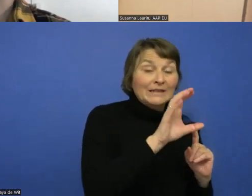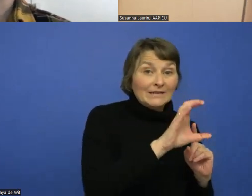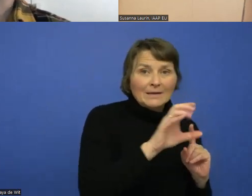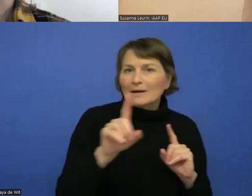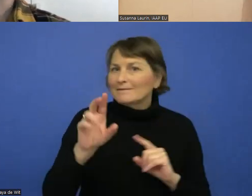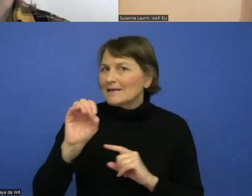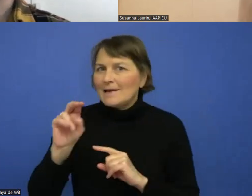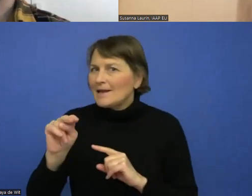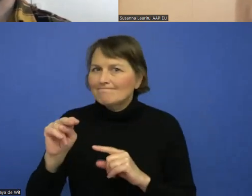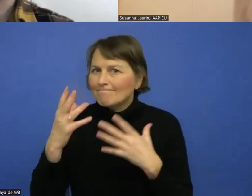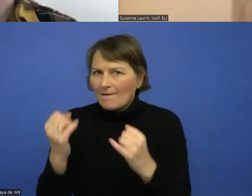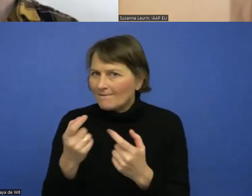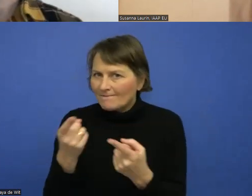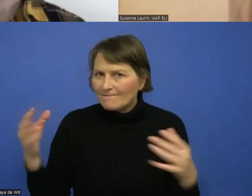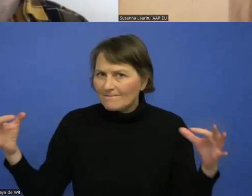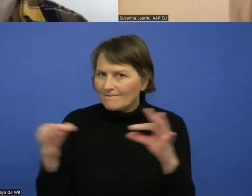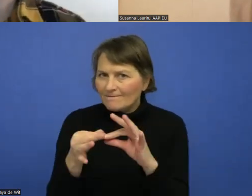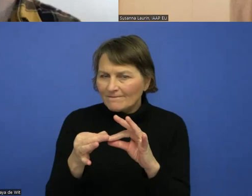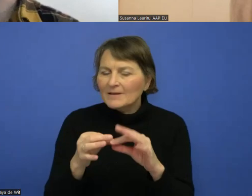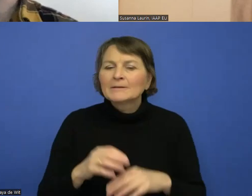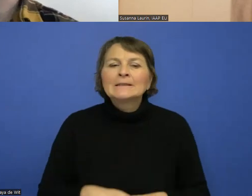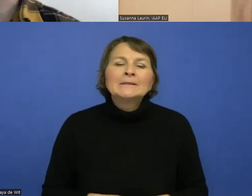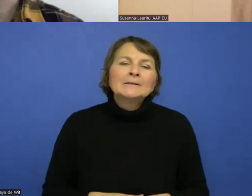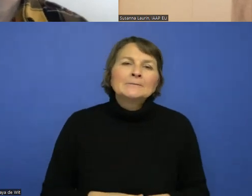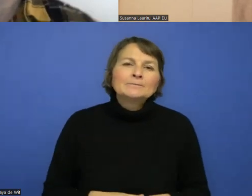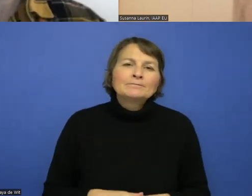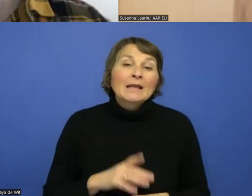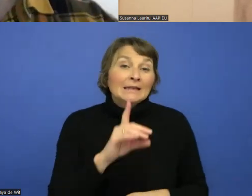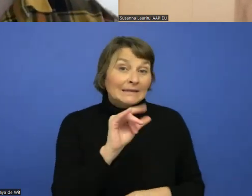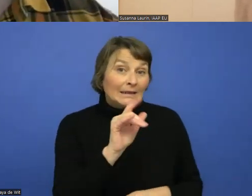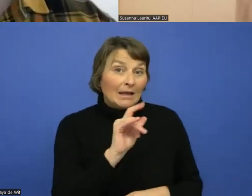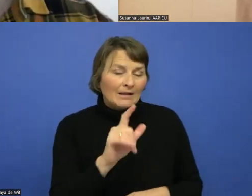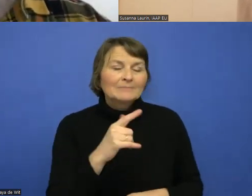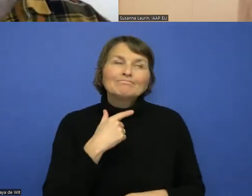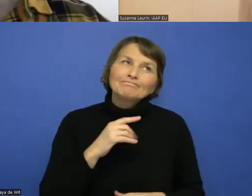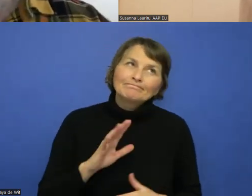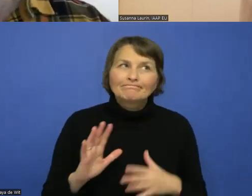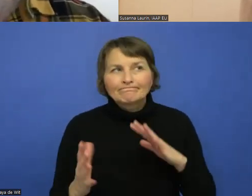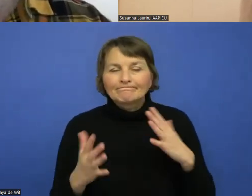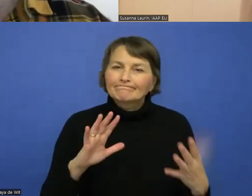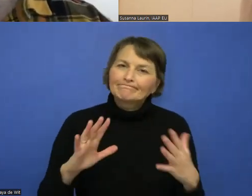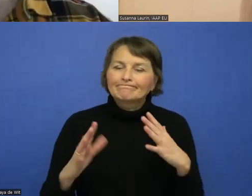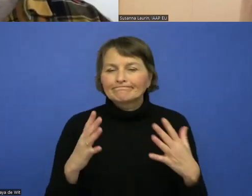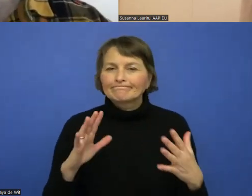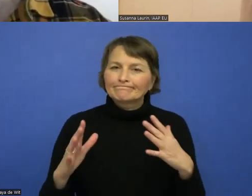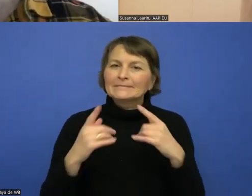It's more I would say this is really a step back.